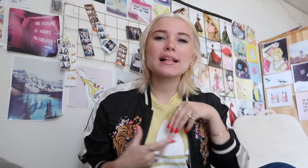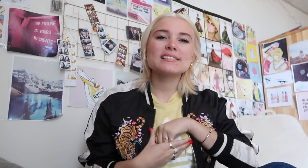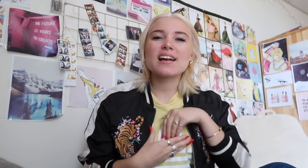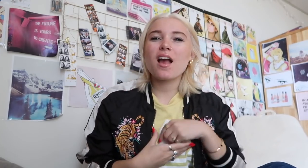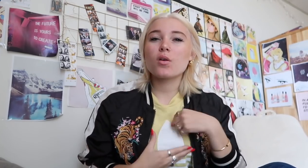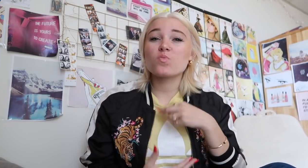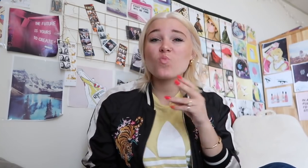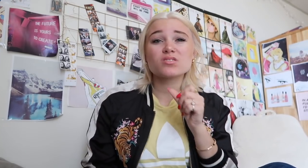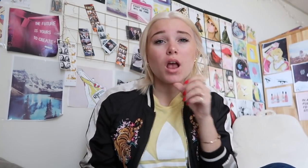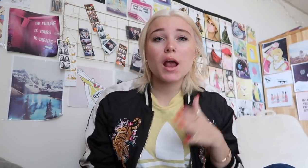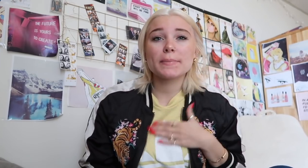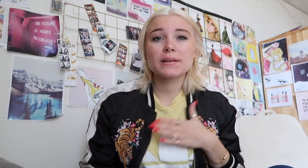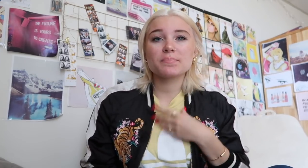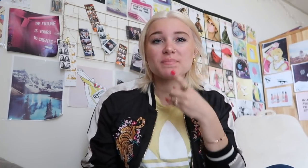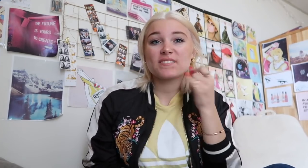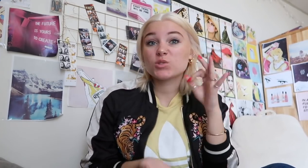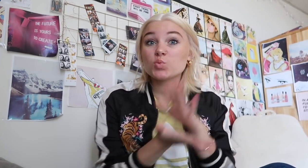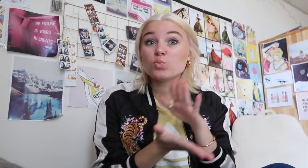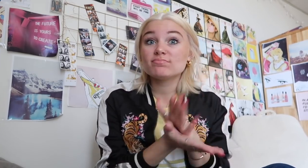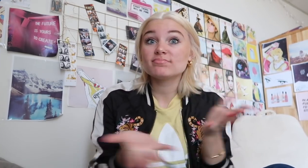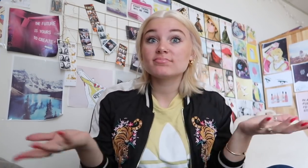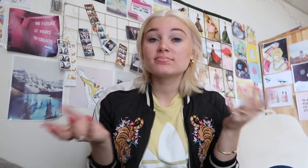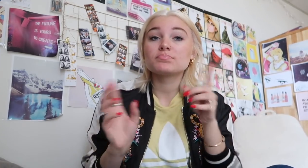but inside, I wasn't really happy because of school itself